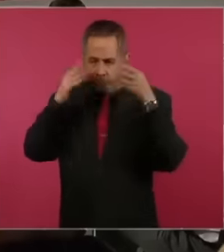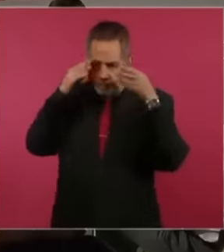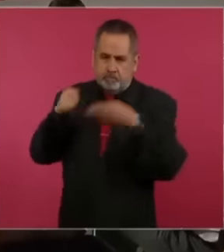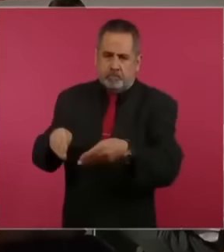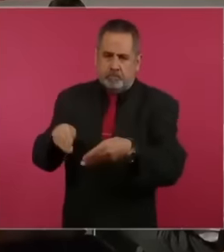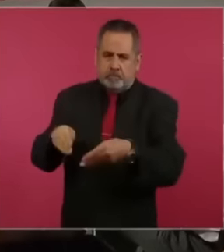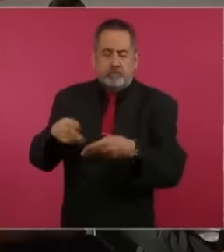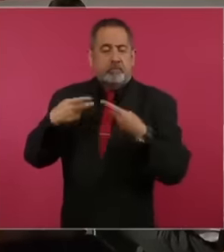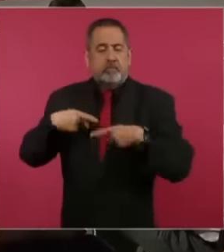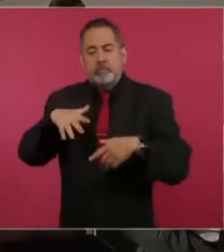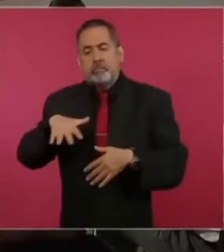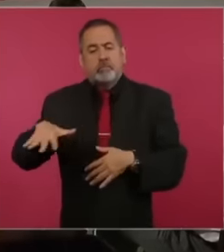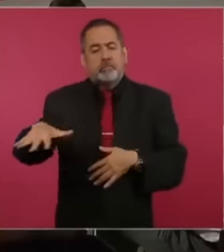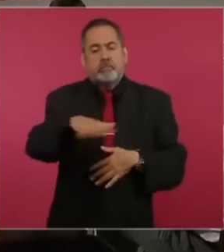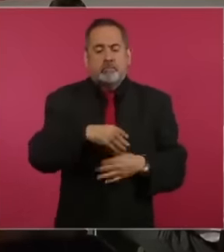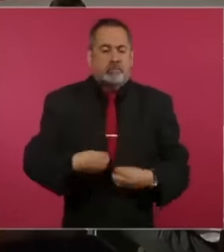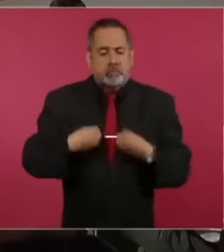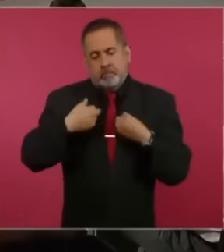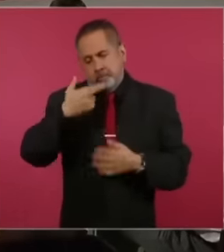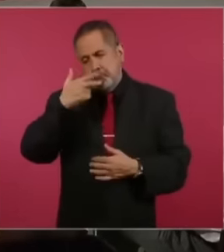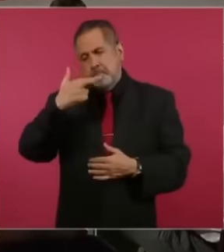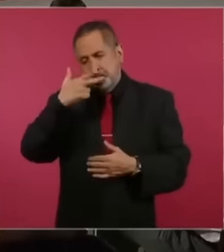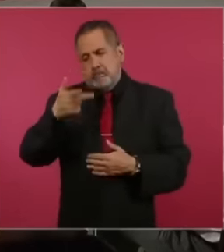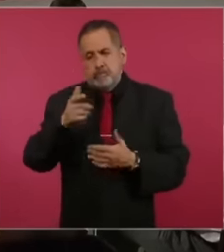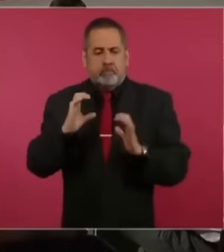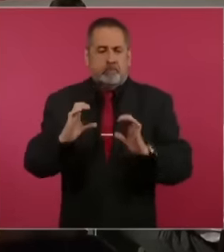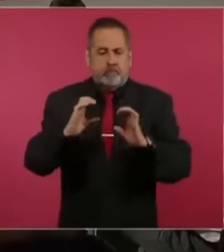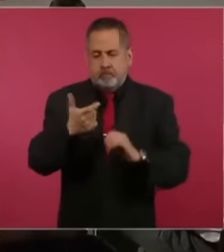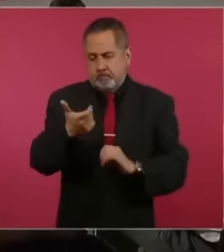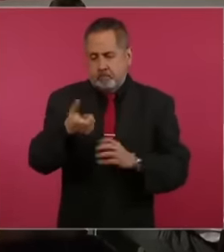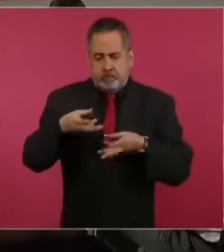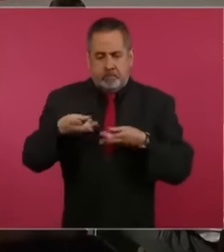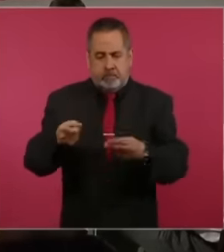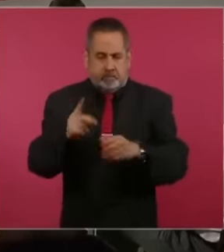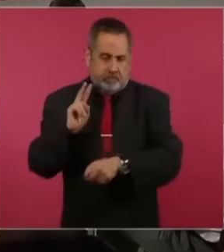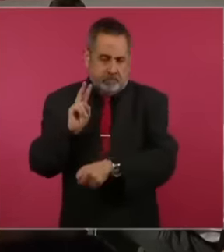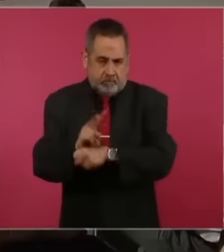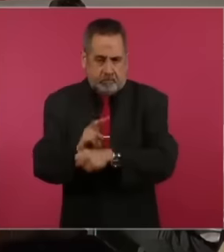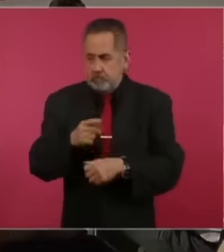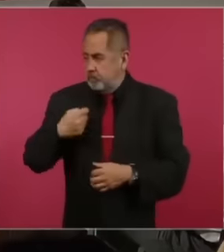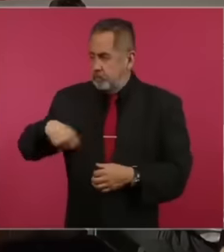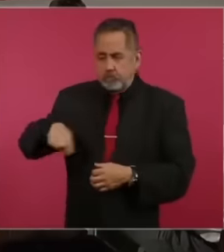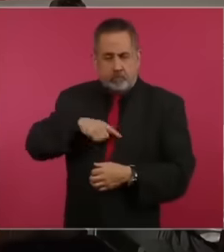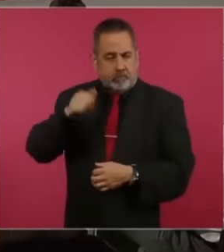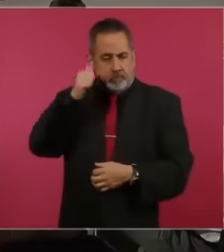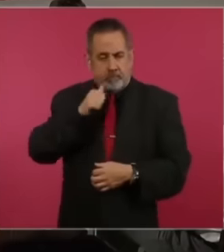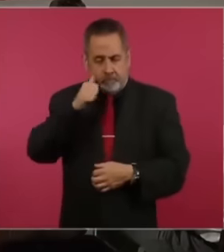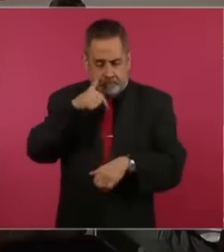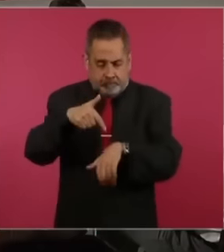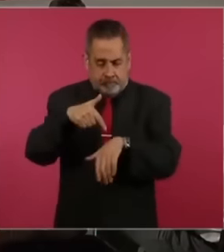that the people always have a better life We have done our work in accordance with the law